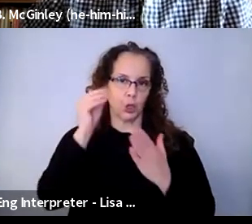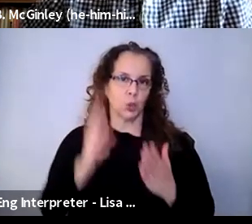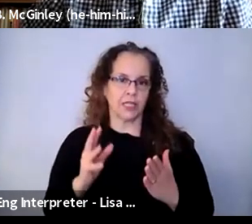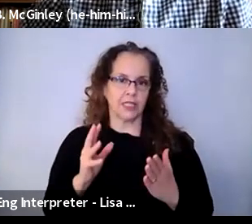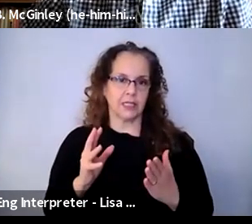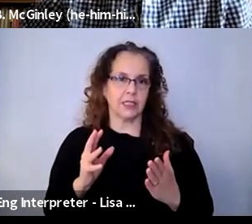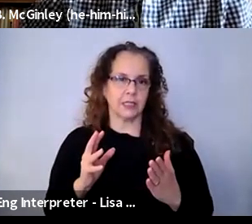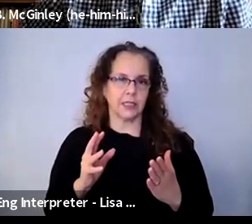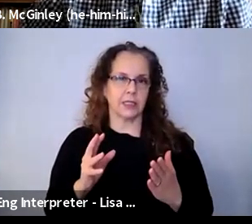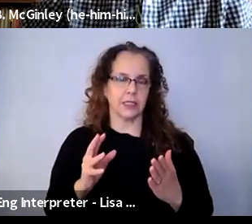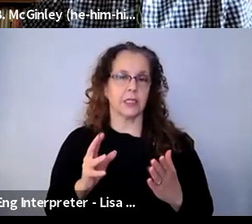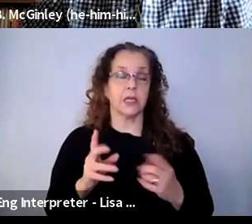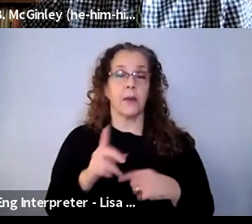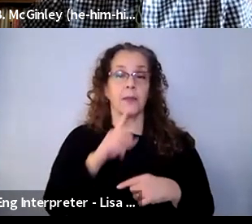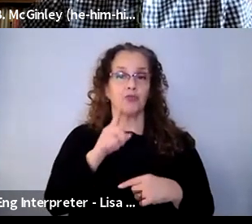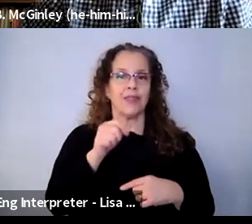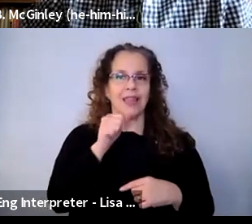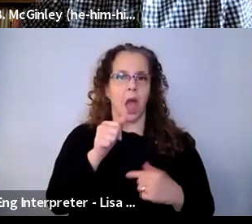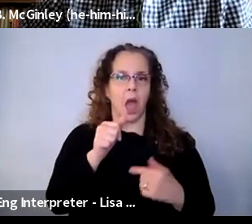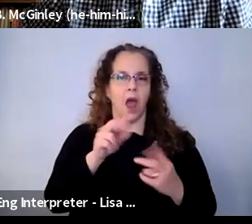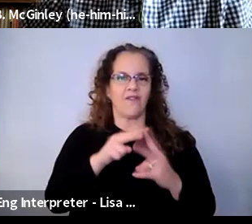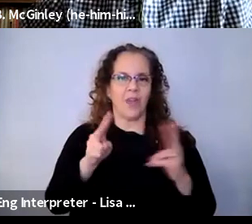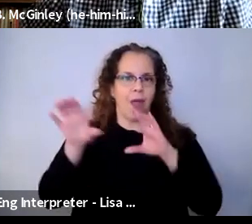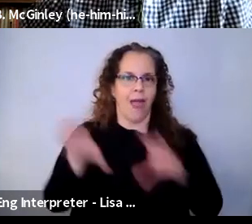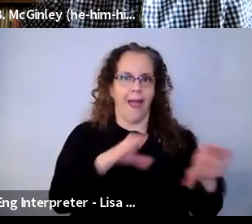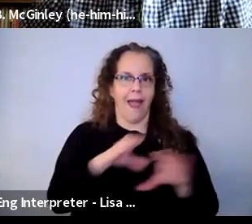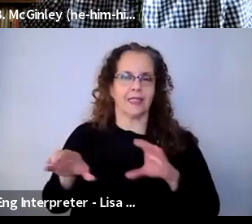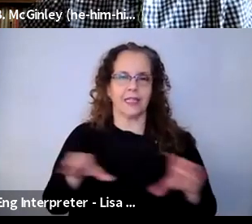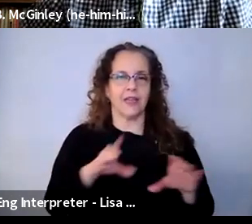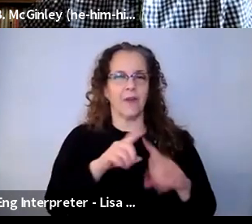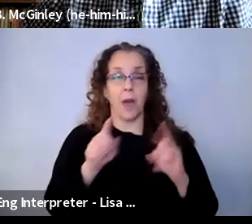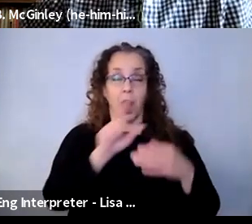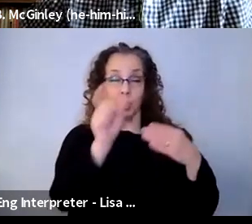that is deeper, you know, 25 kids on a Zoom call, it's very difficult.